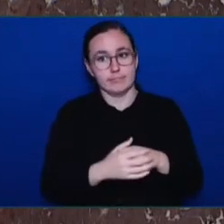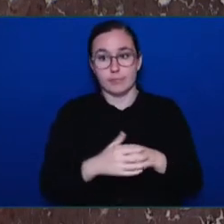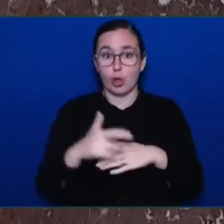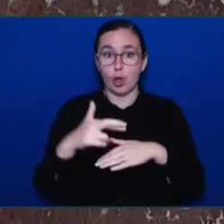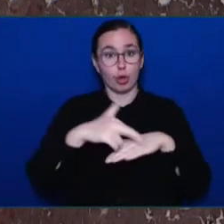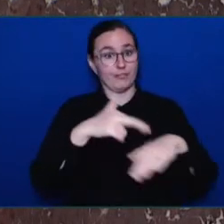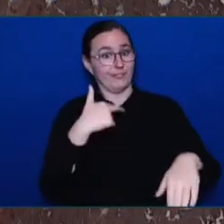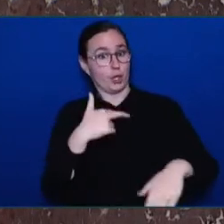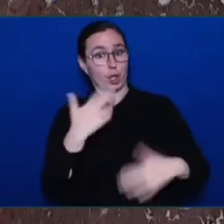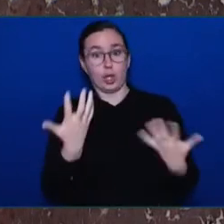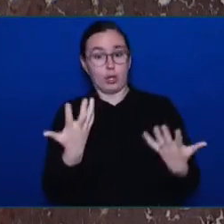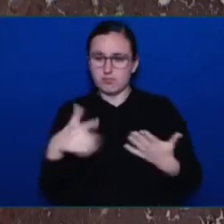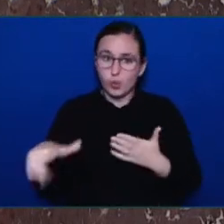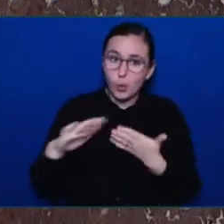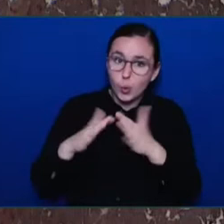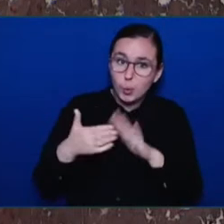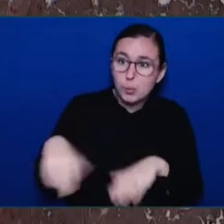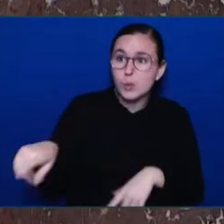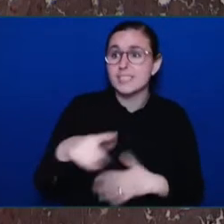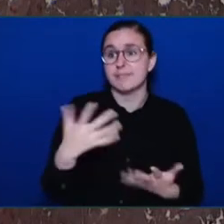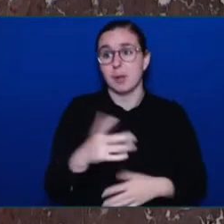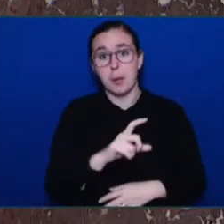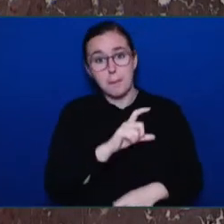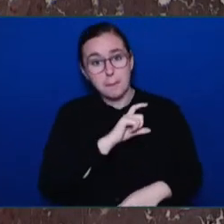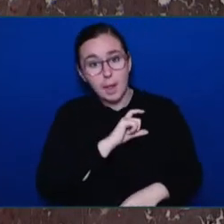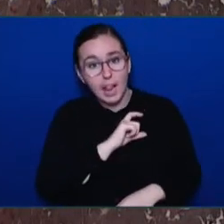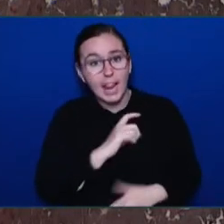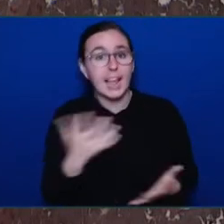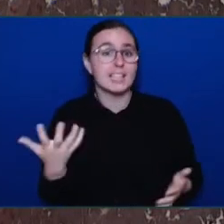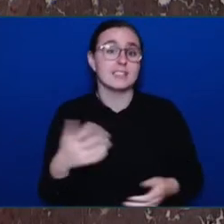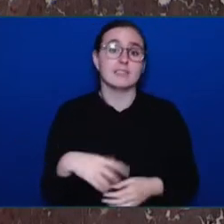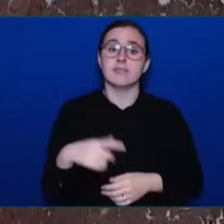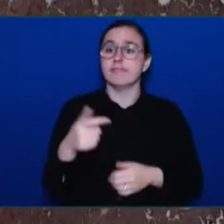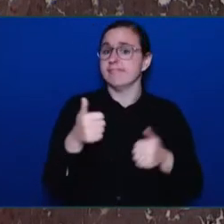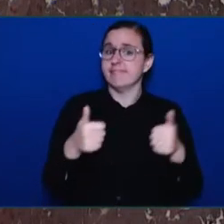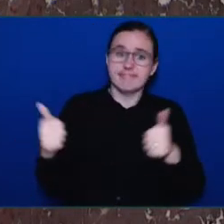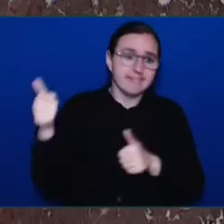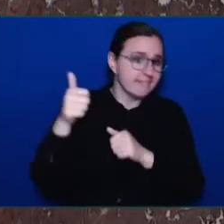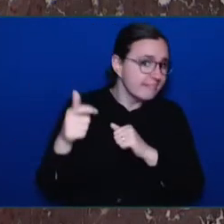by Crown prosecutors post-charge. Thank you to all of them.